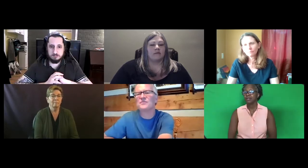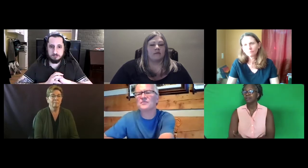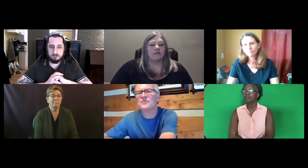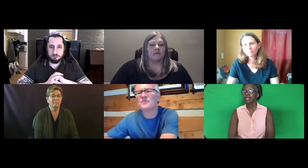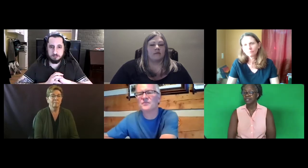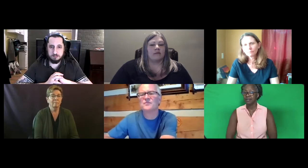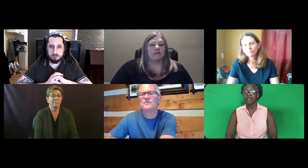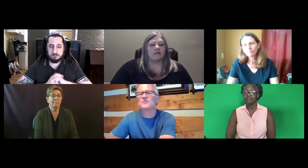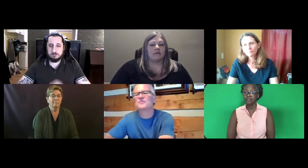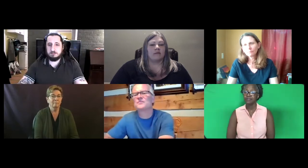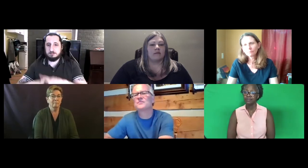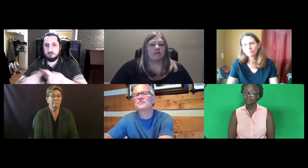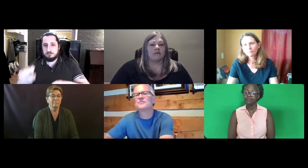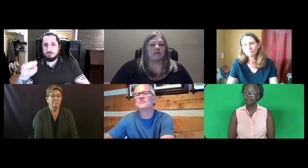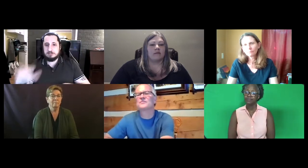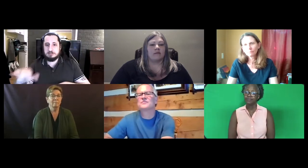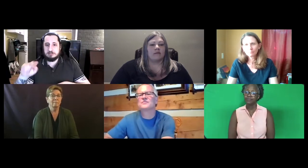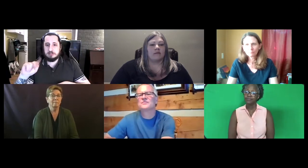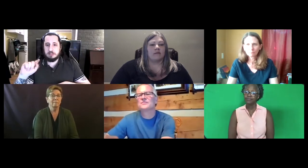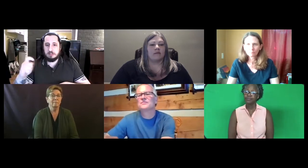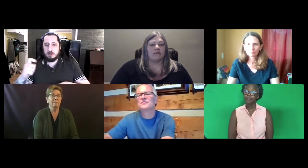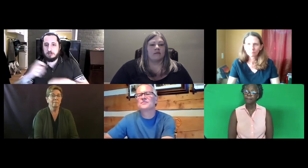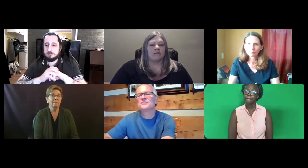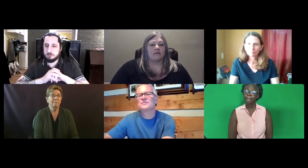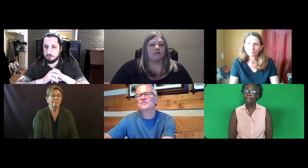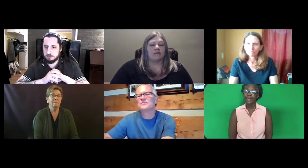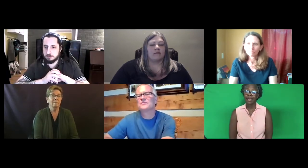Movement, location, etc.